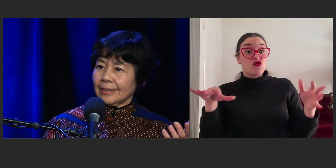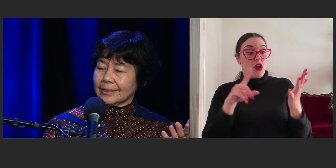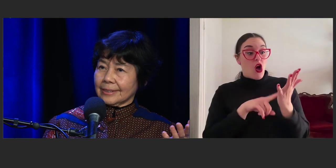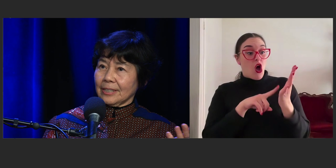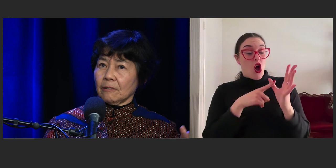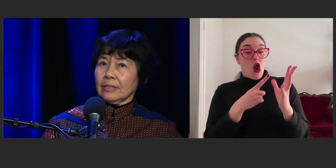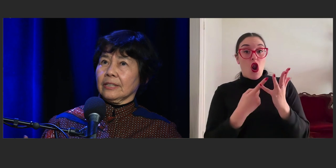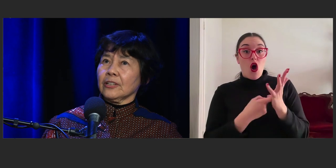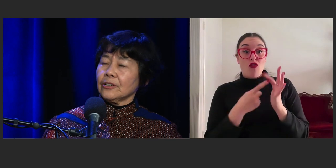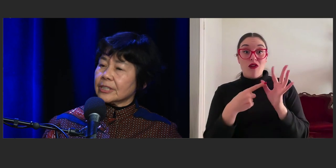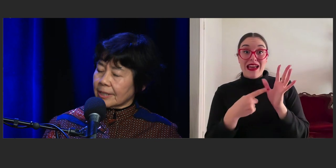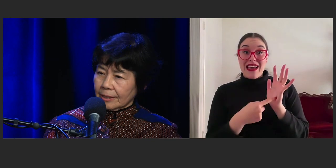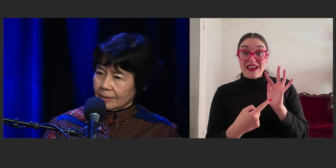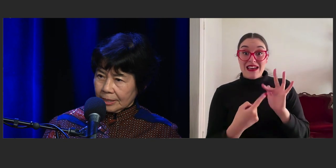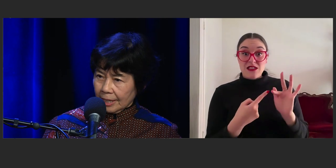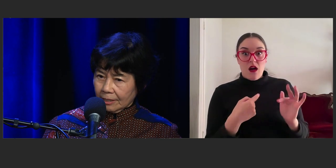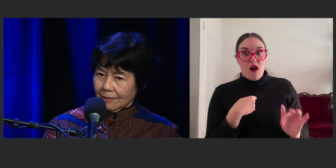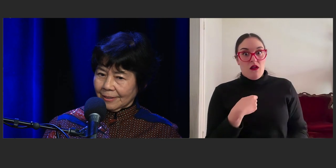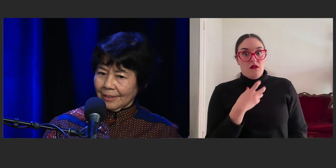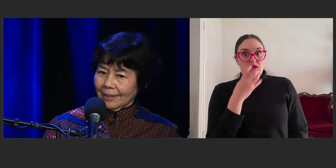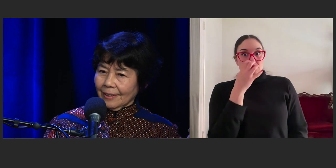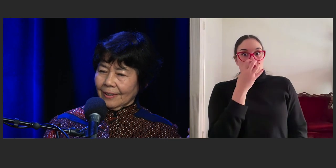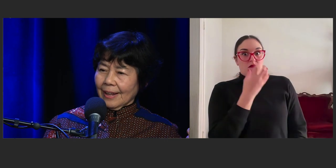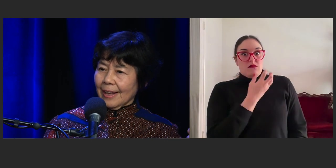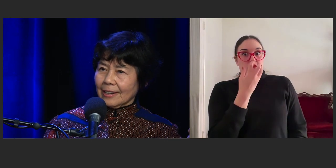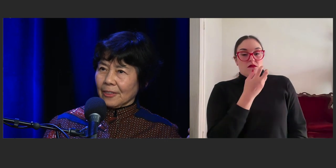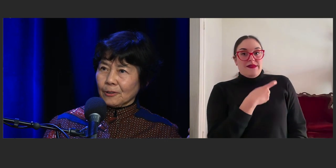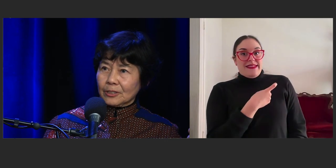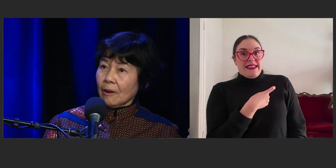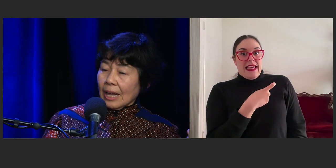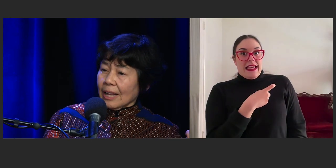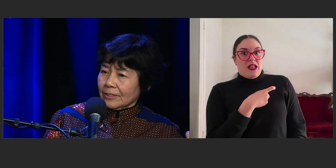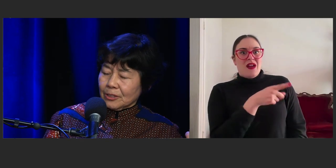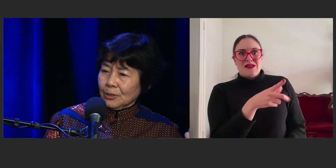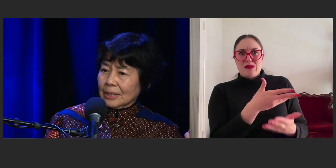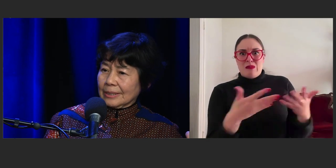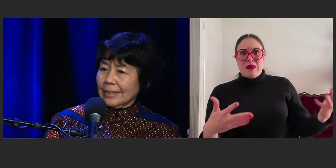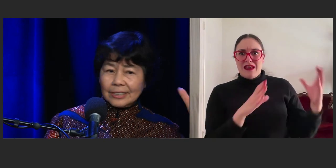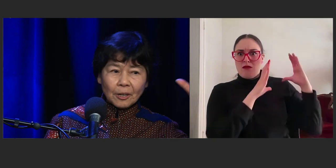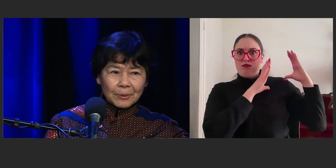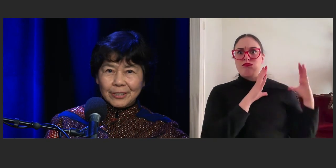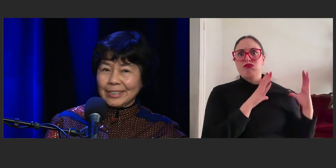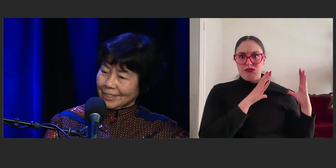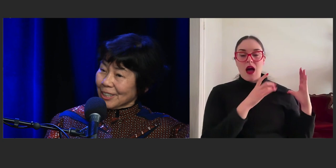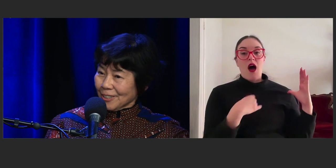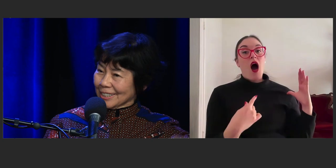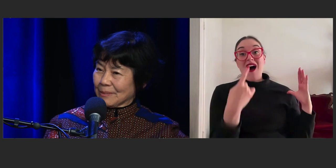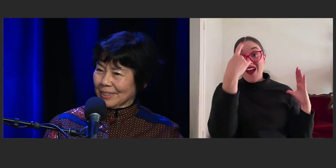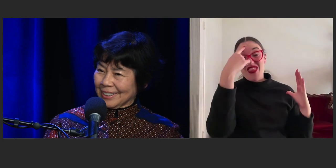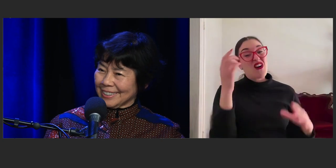it's a huge thing to take on and I thought, no, I have to do it. It's an opportunity. It's gonna go into somebody,